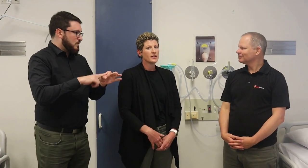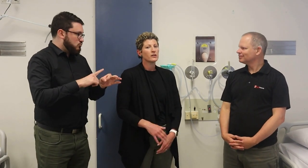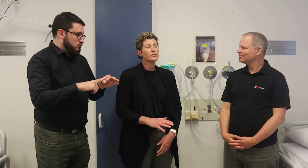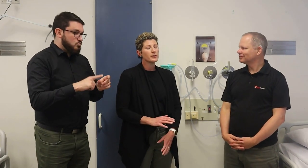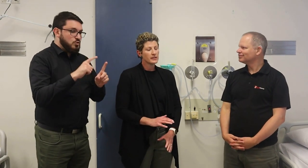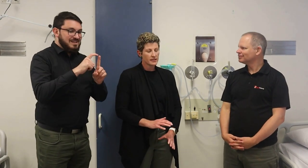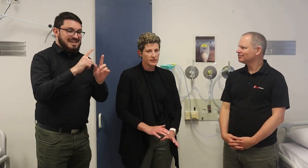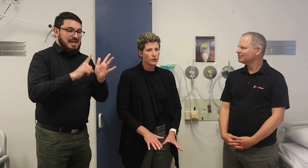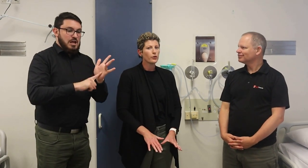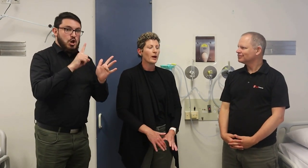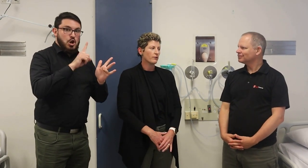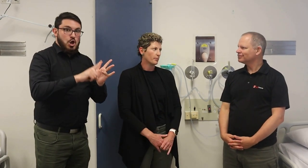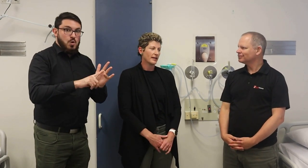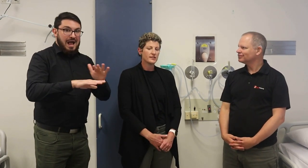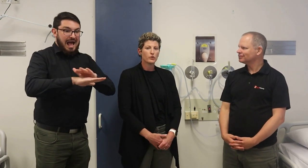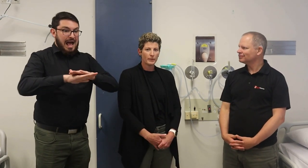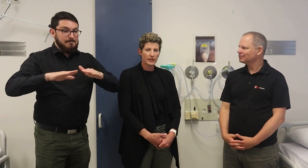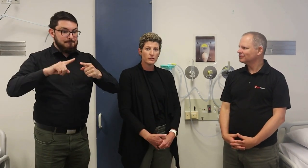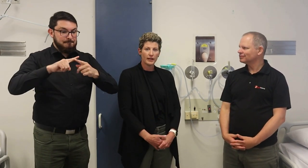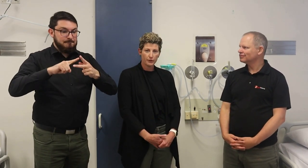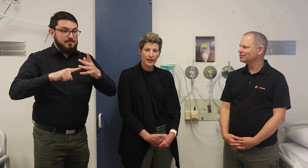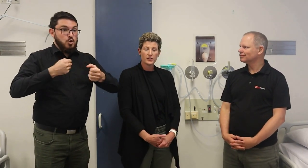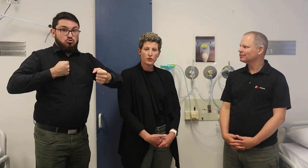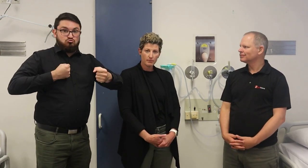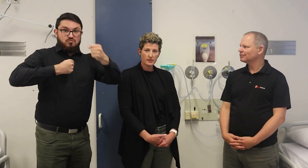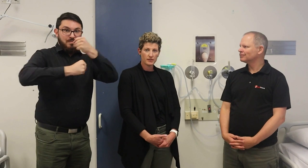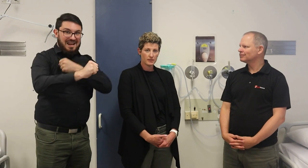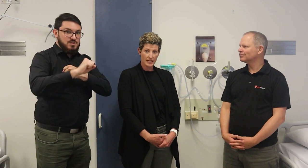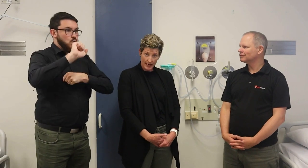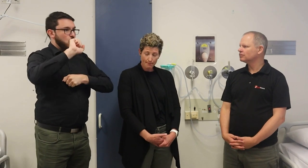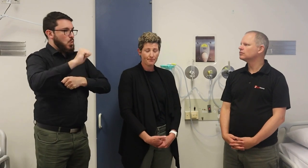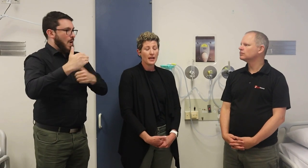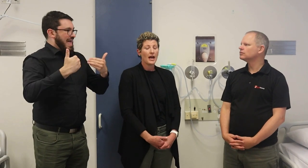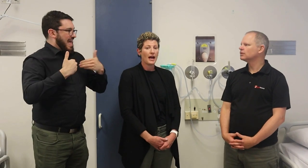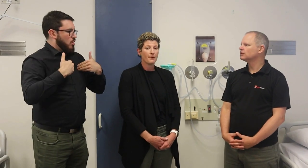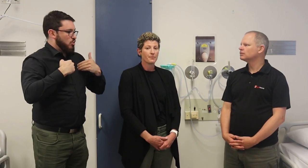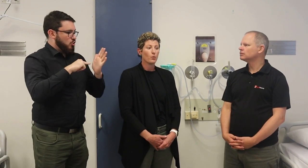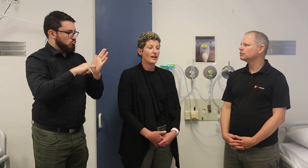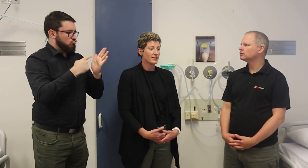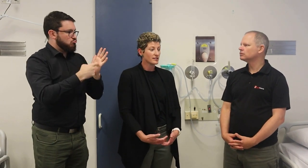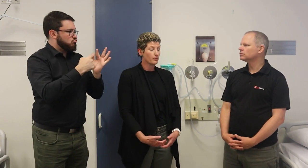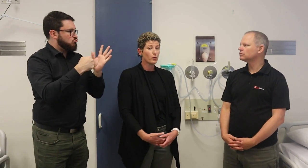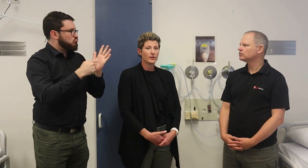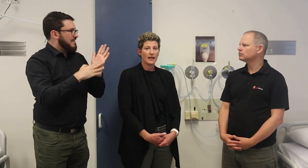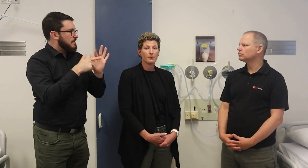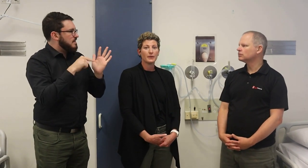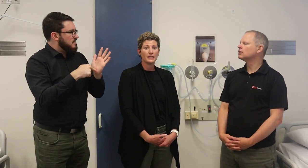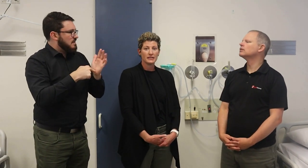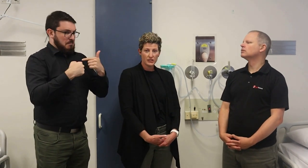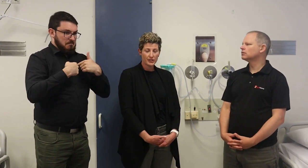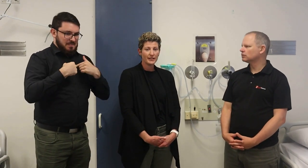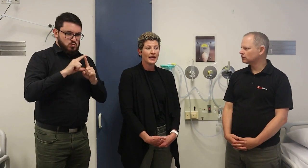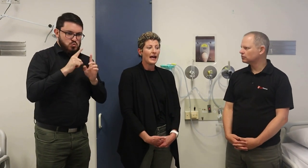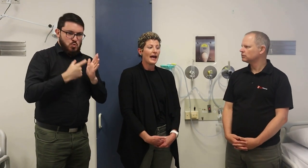So, the DLO does in no way replace your medical health care treatment team. We're here to support and be an addition.